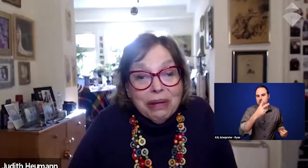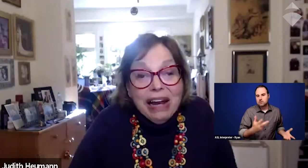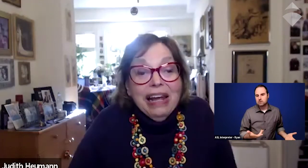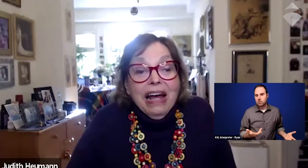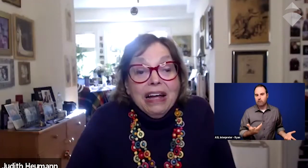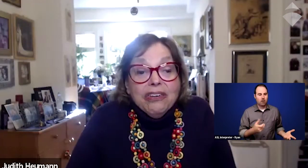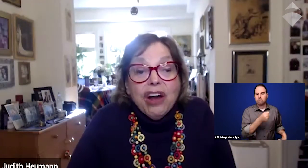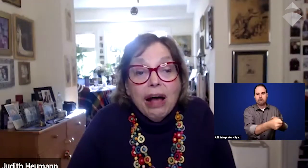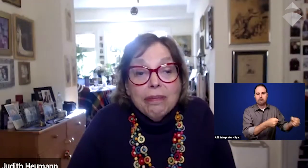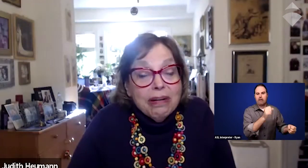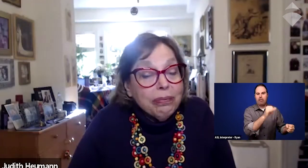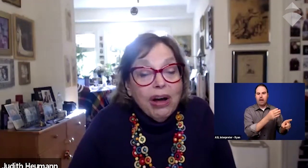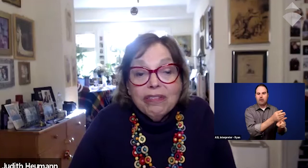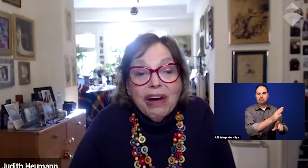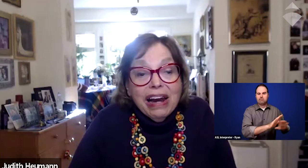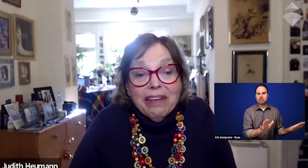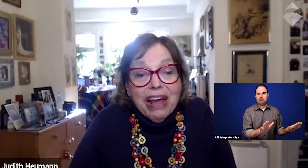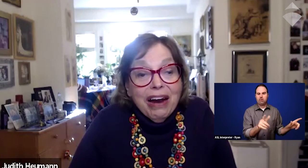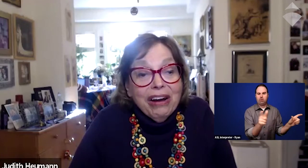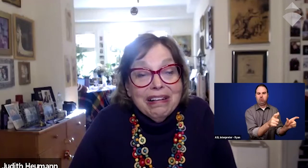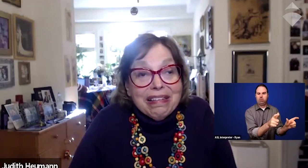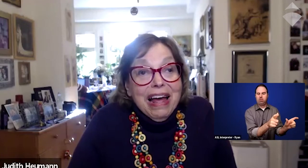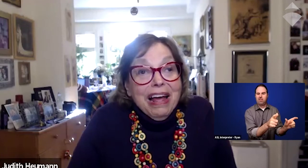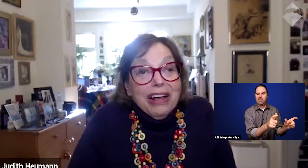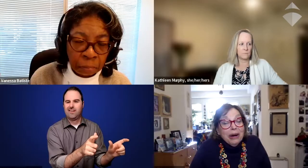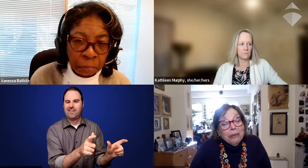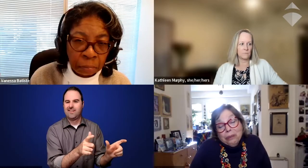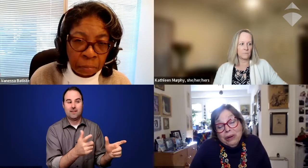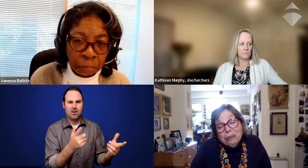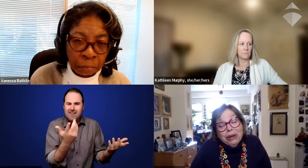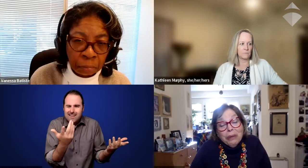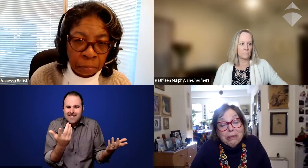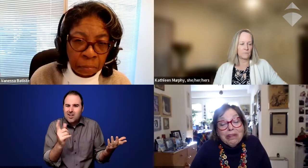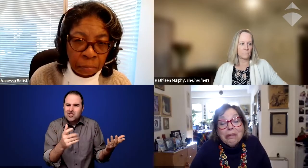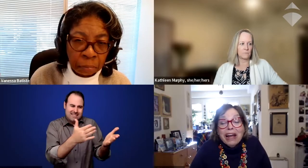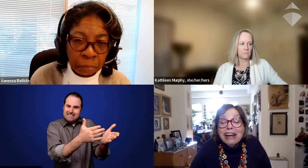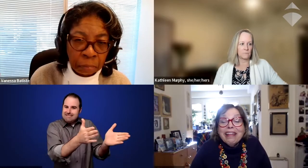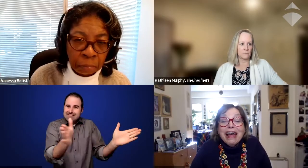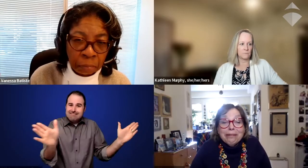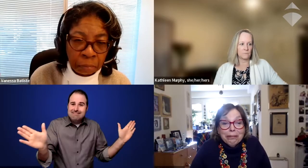from getting jobs in a broad variety of areas. We don't wanna be replicating that.